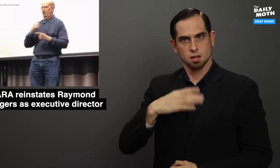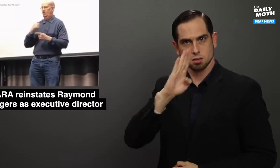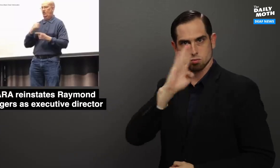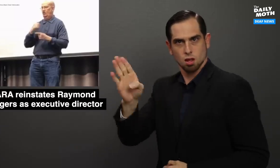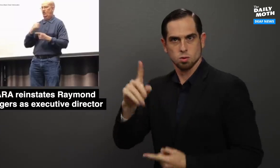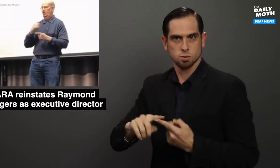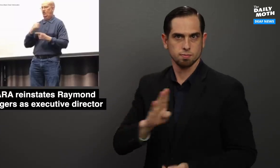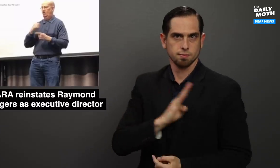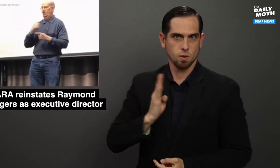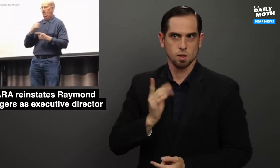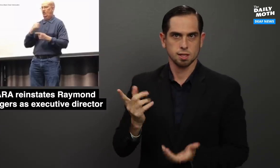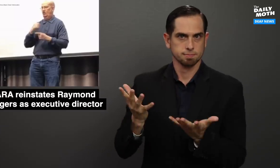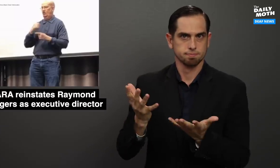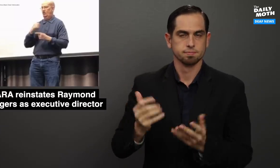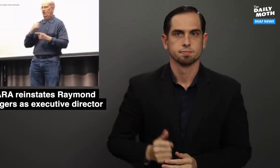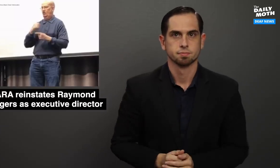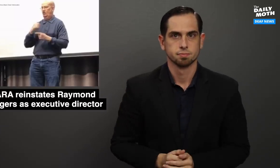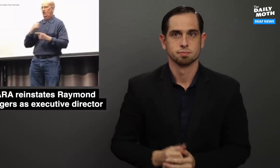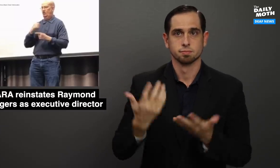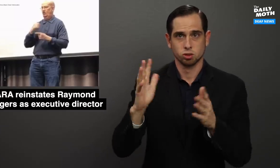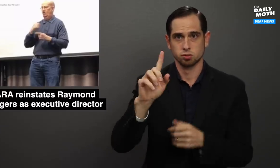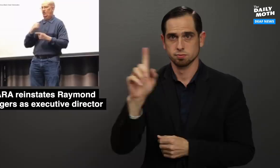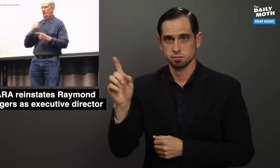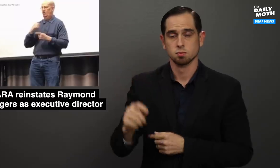directly to the board.